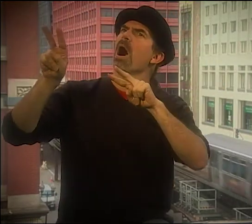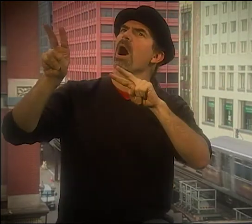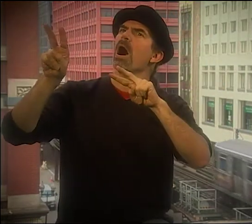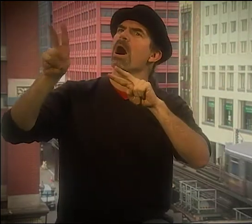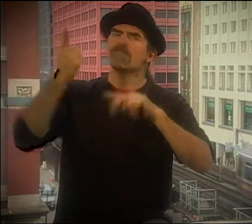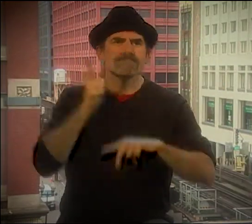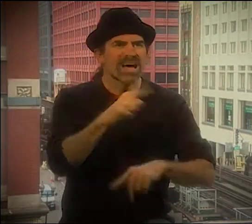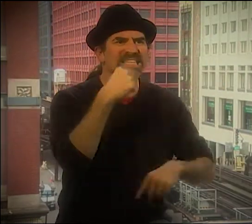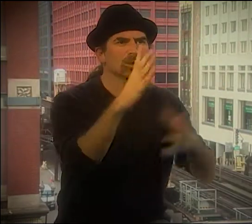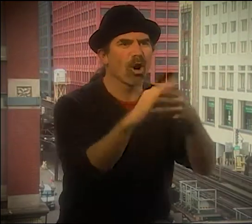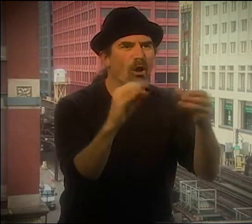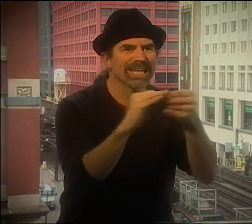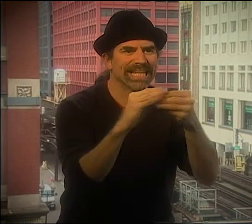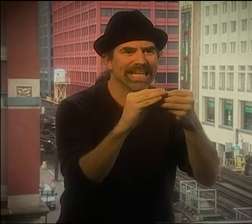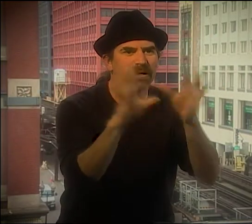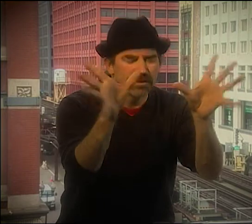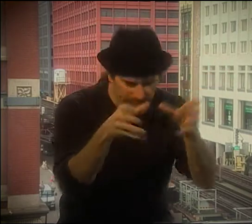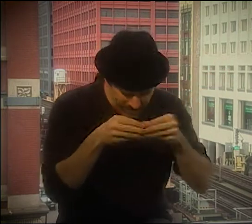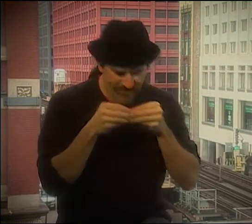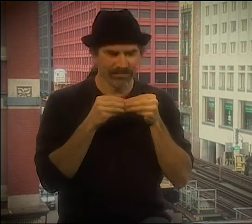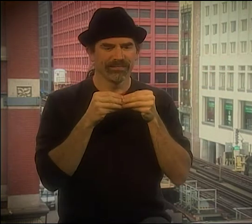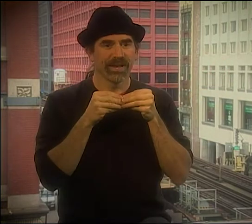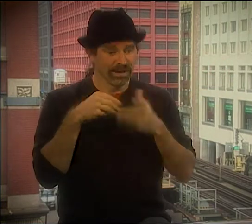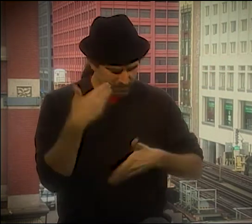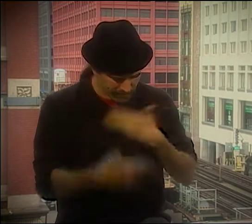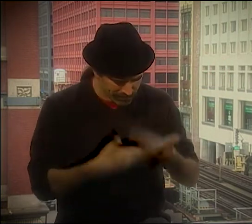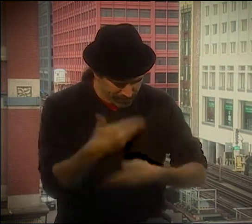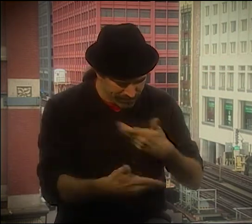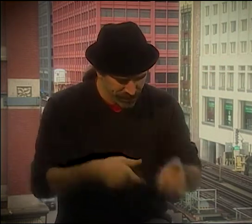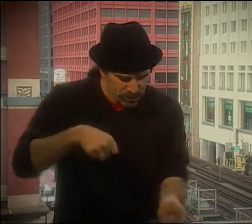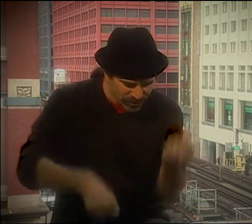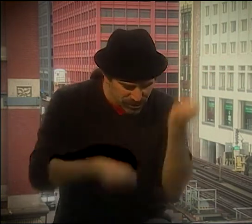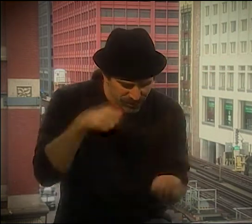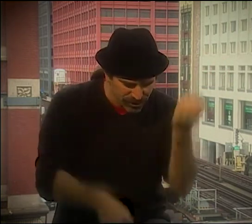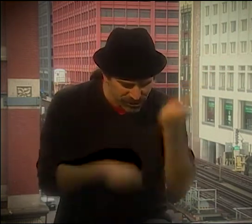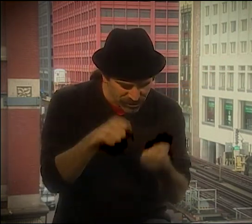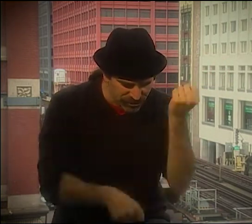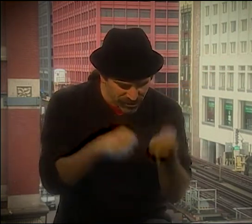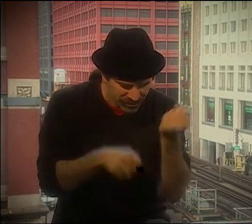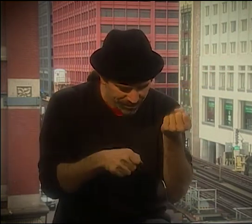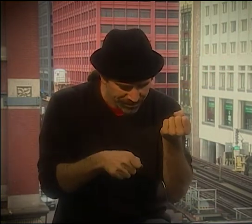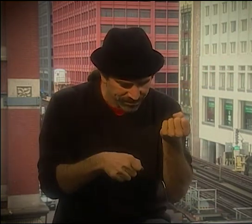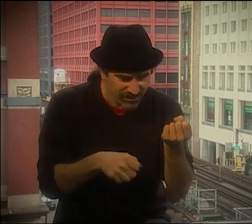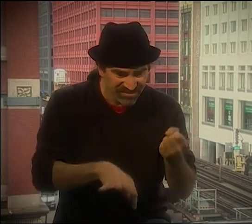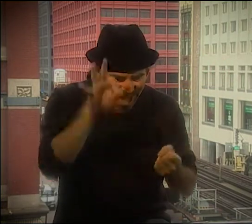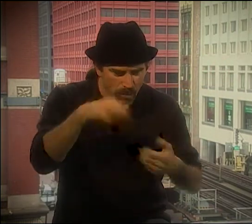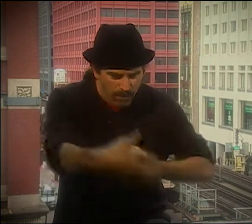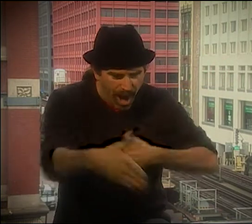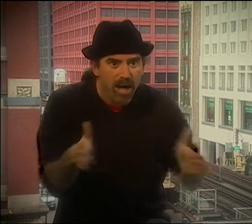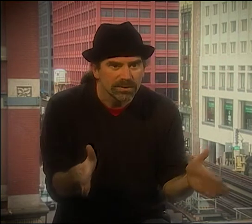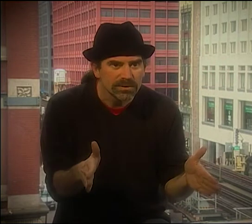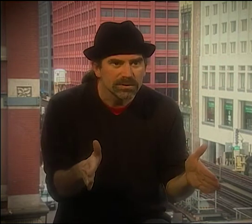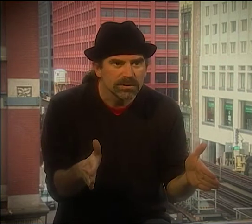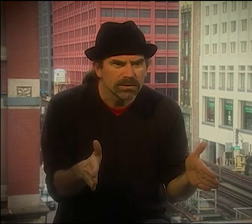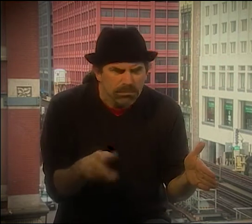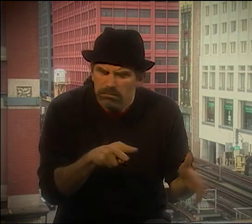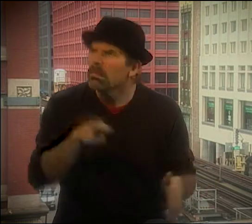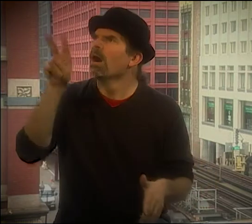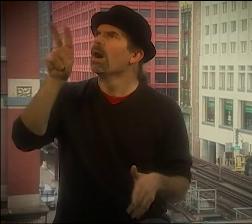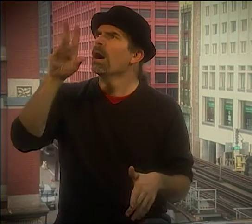AND I THOUGHT, "I'M GONNA USE THAT TECHNIQUE OF GOING BACK AND FORTH, STORY TO STORY." START WITH THIS BOY SORT OF BLOWING A HORN AS A CALL TO ARMS.